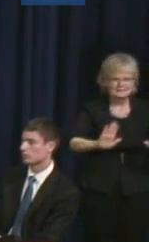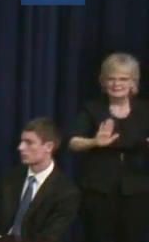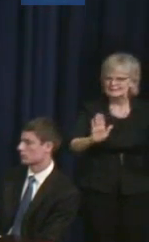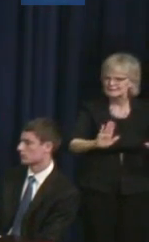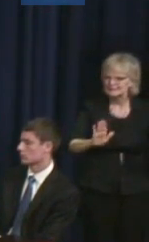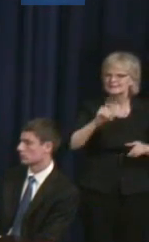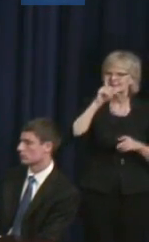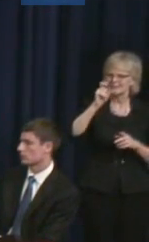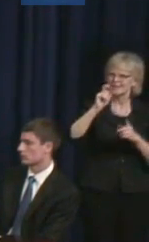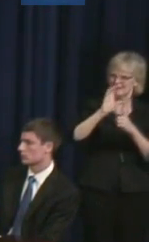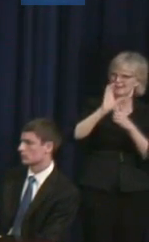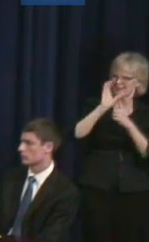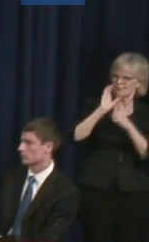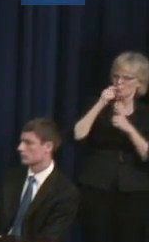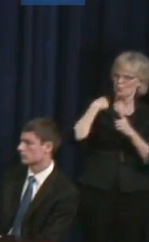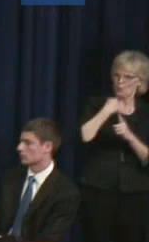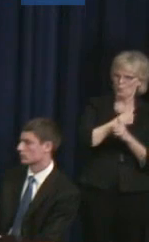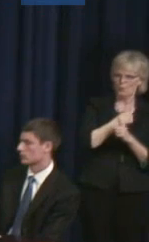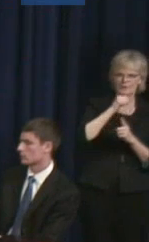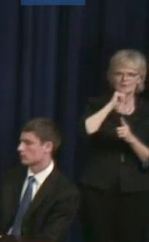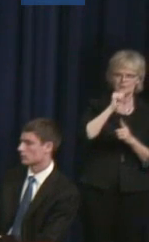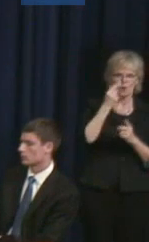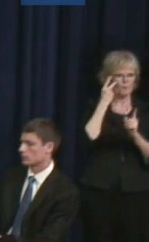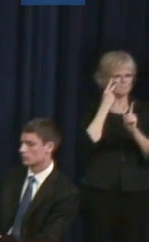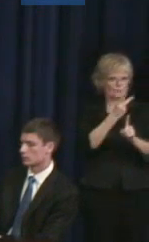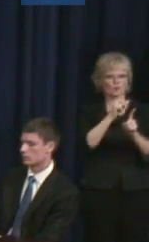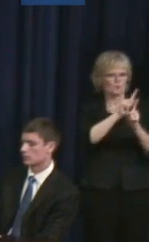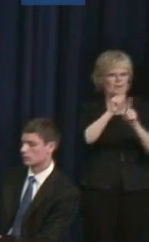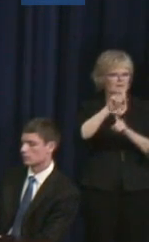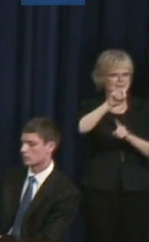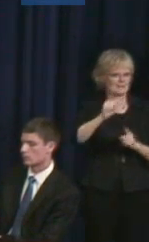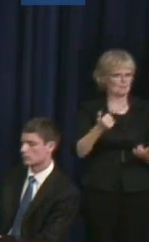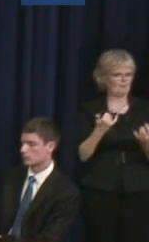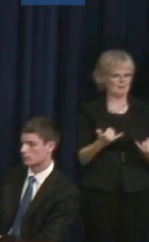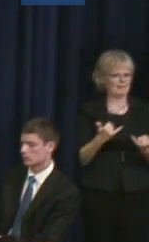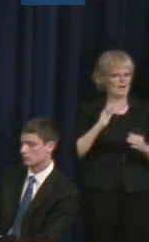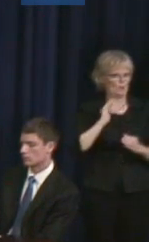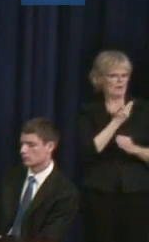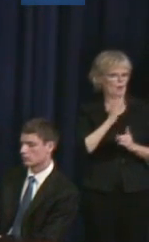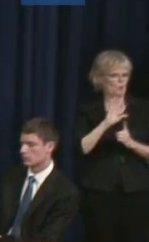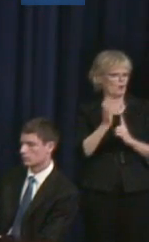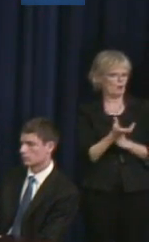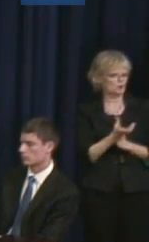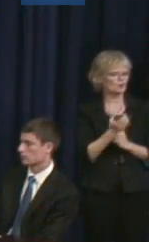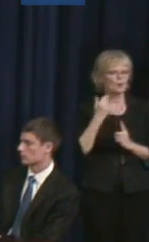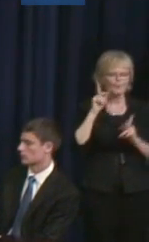the cultural norms we don't view that as a disability. And I think that people need to realize that, because I